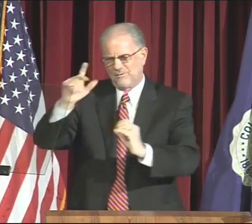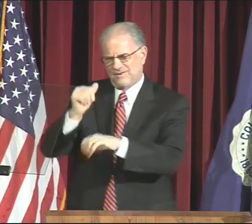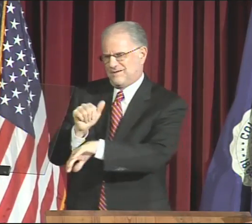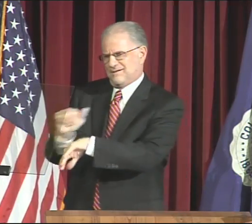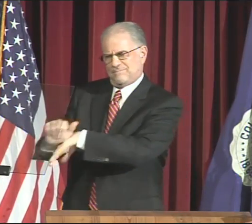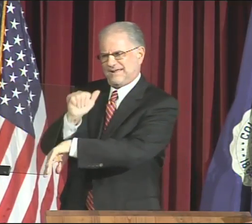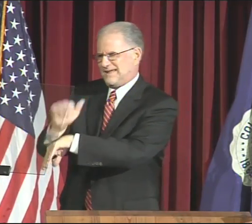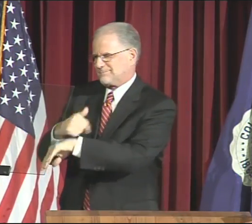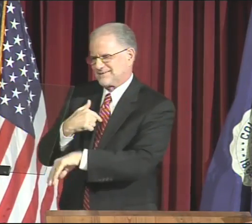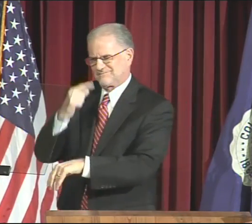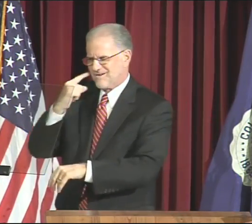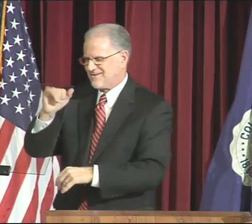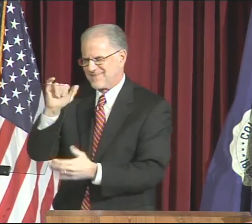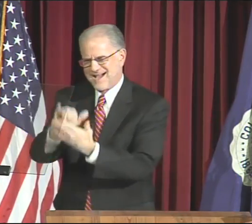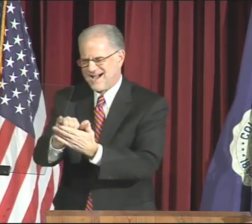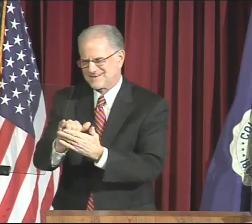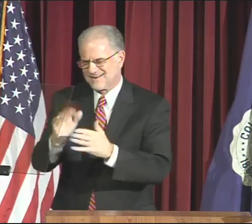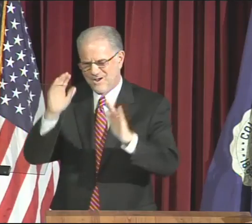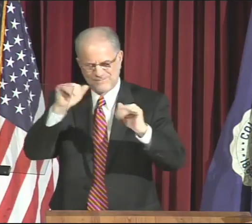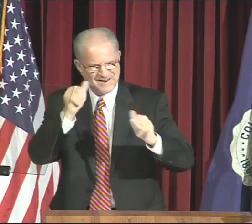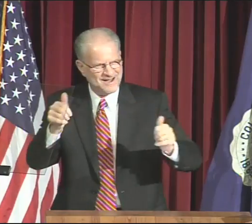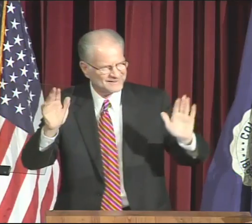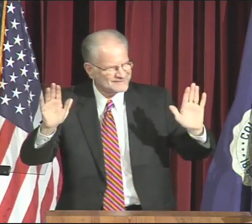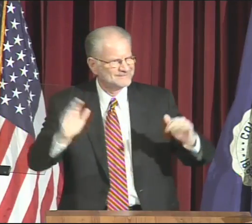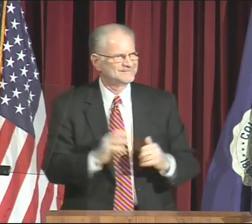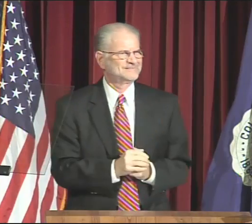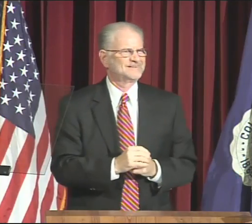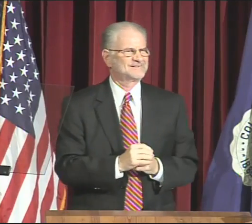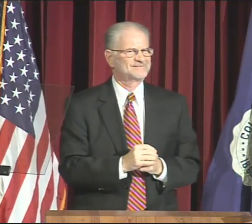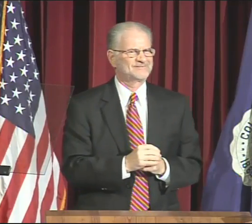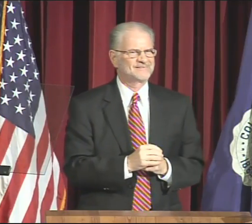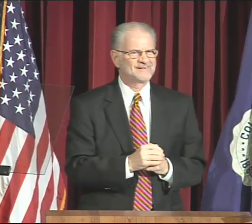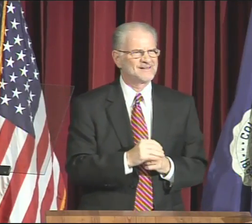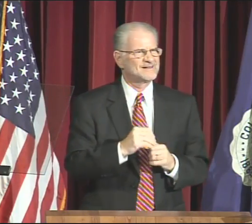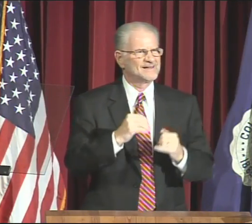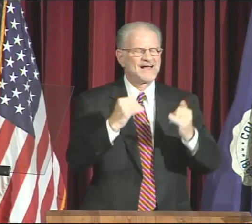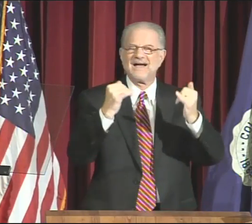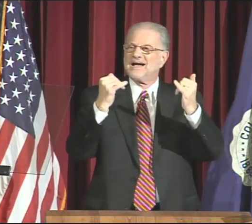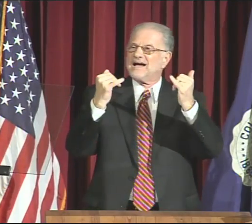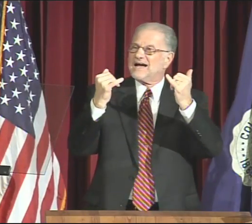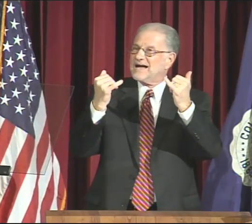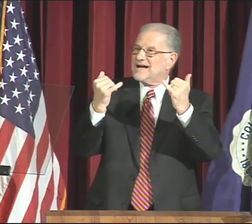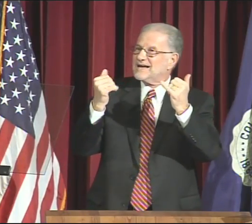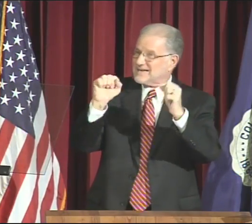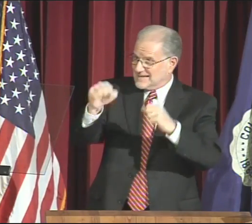but I hope that none of you blamed it on me.